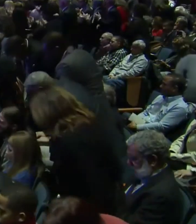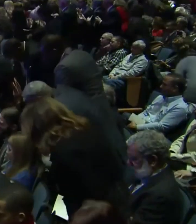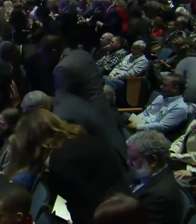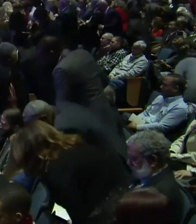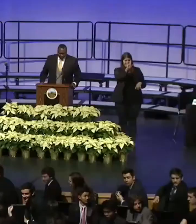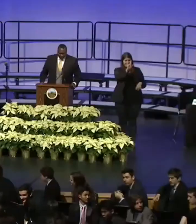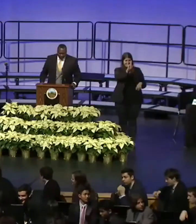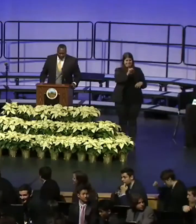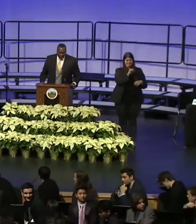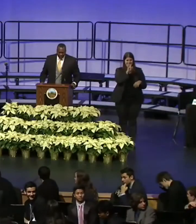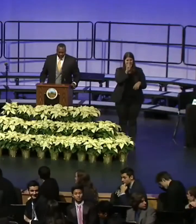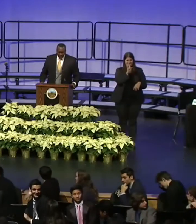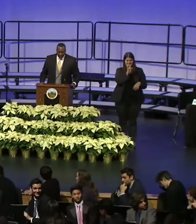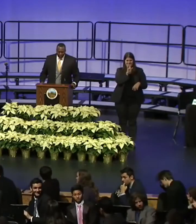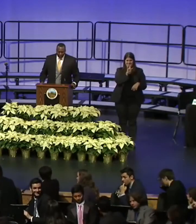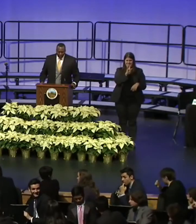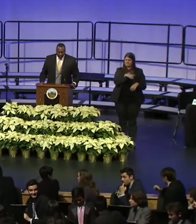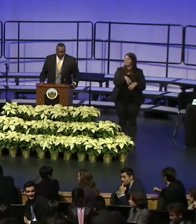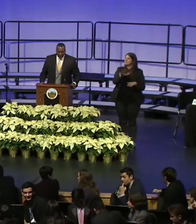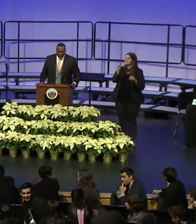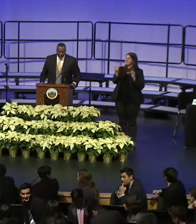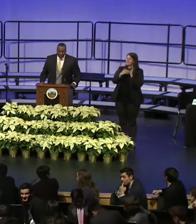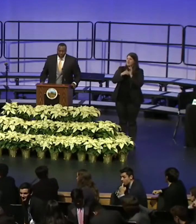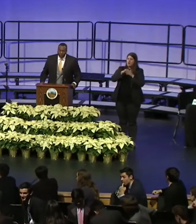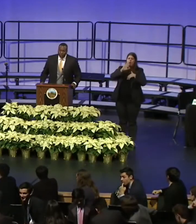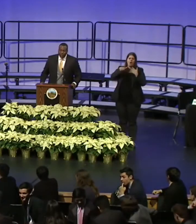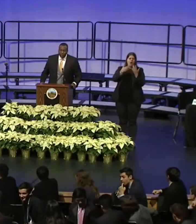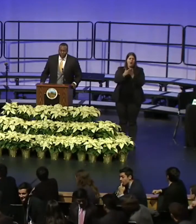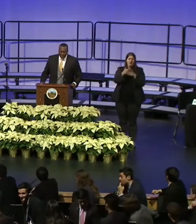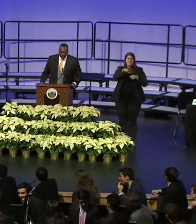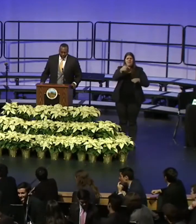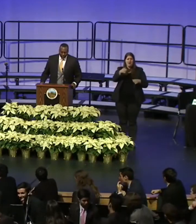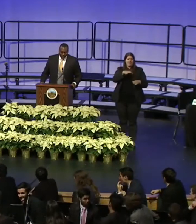All of the other candidates who had the courage to put yourselves